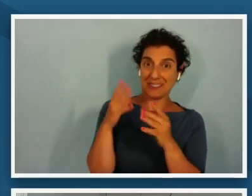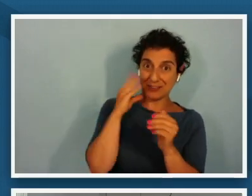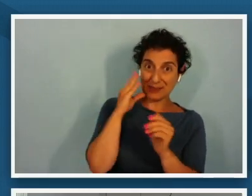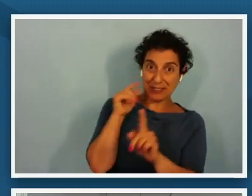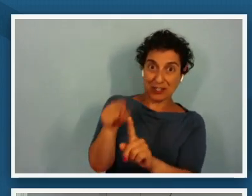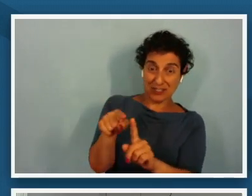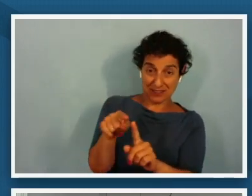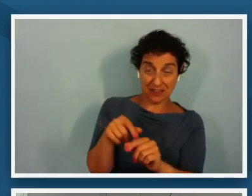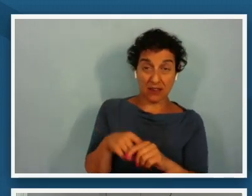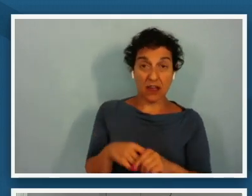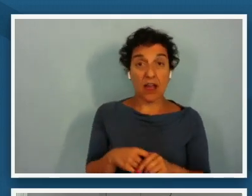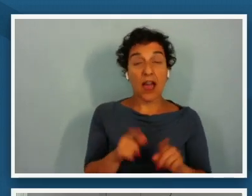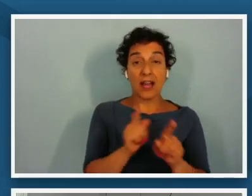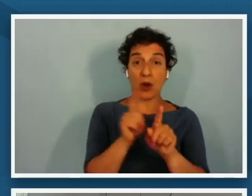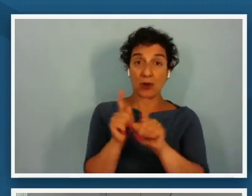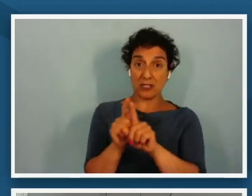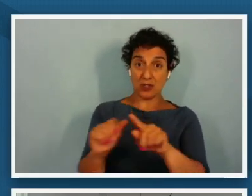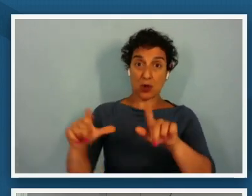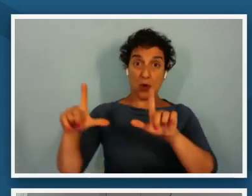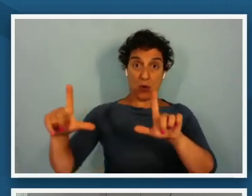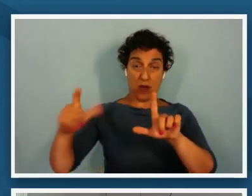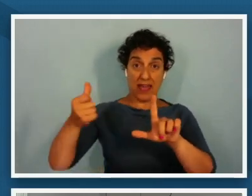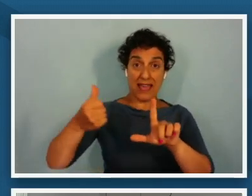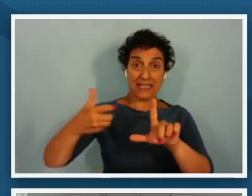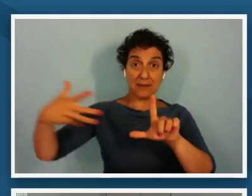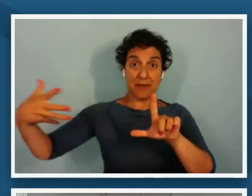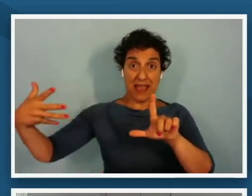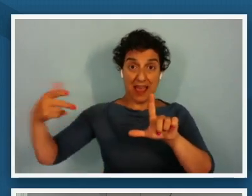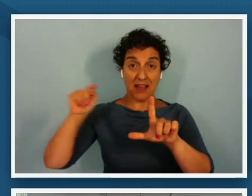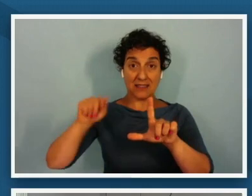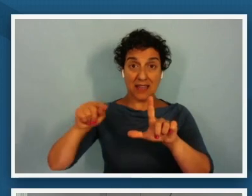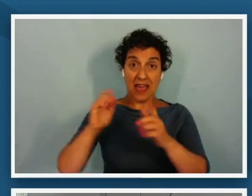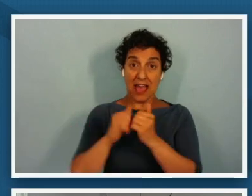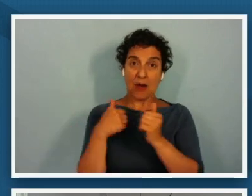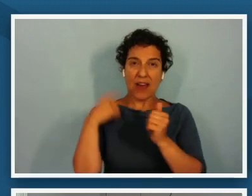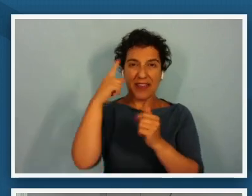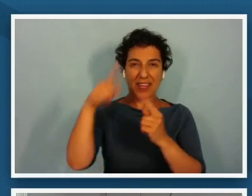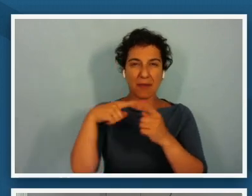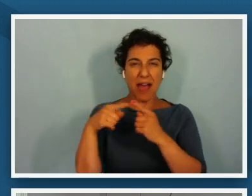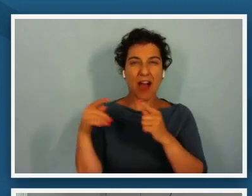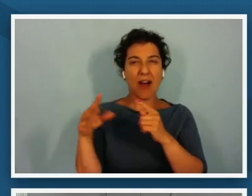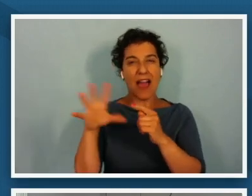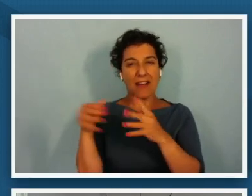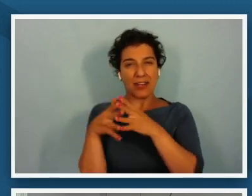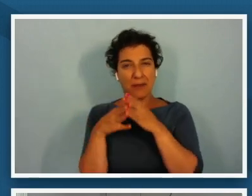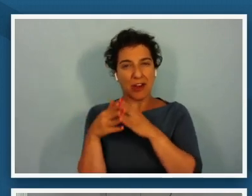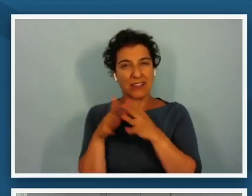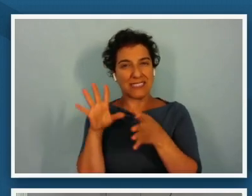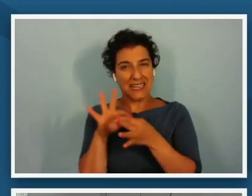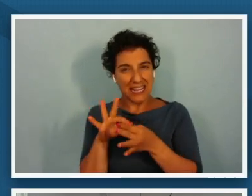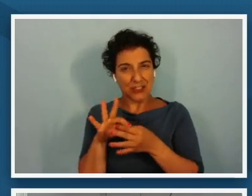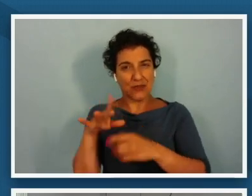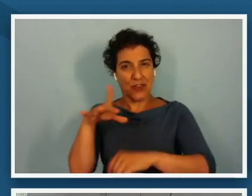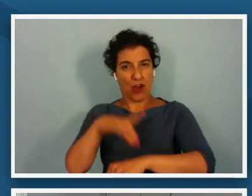be that it extends or expands how i think about african-americans connection